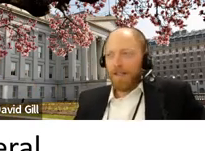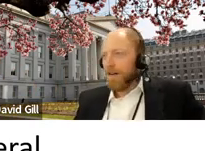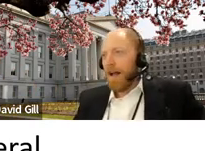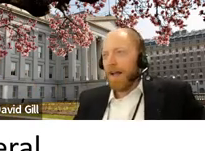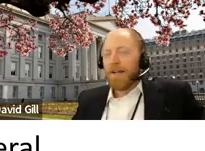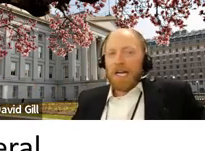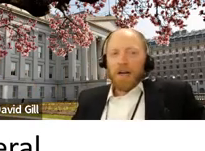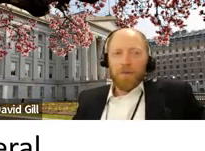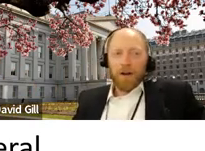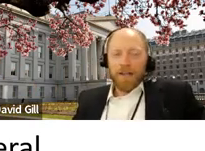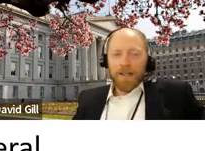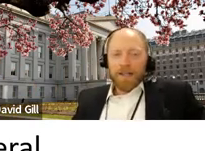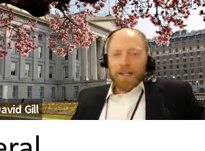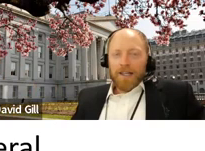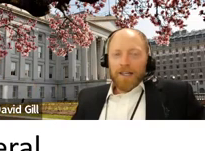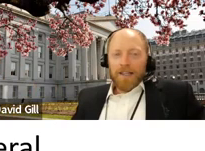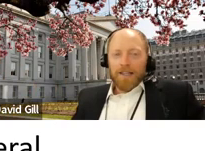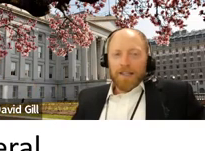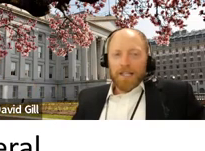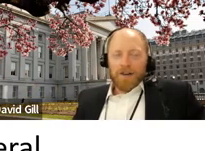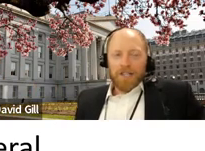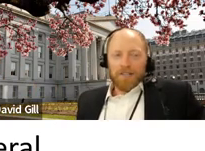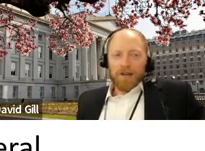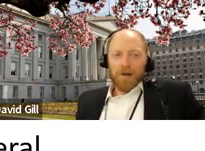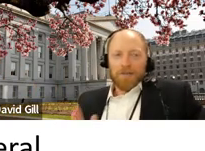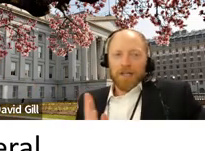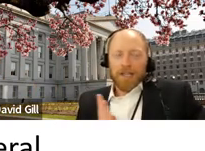Okay, but this is a different GSA website.